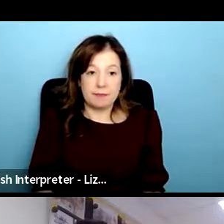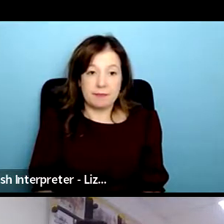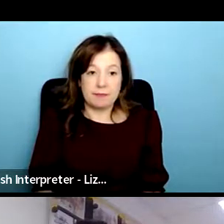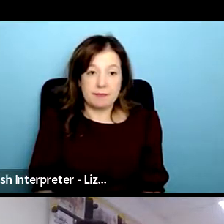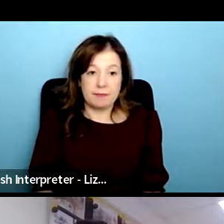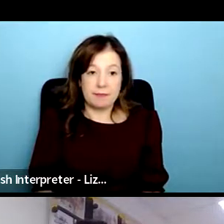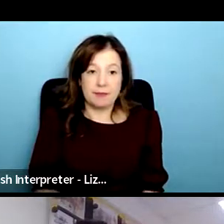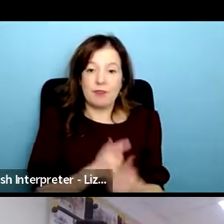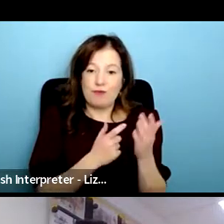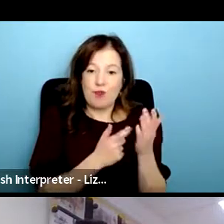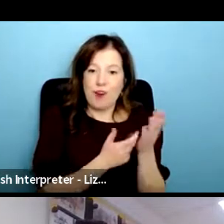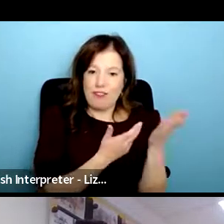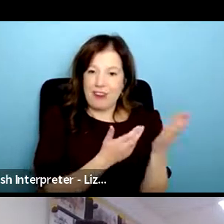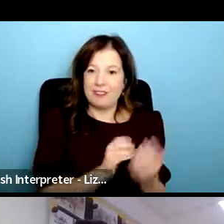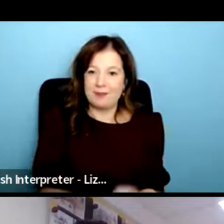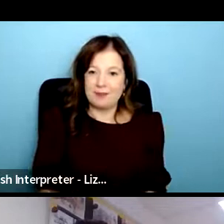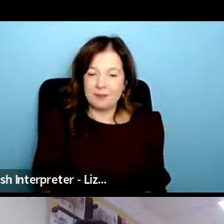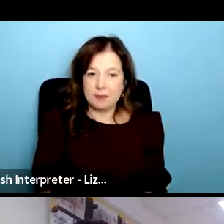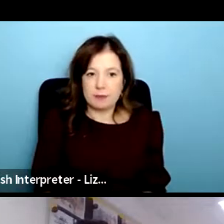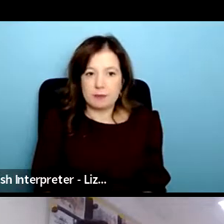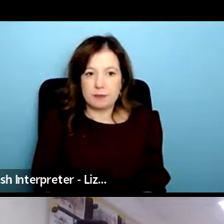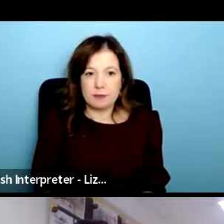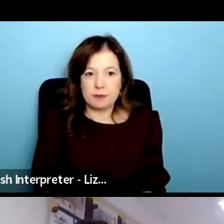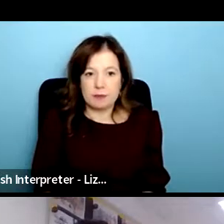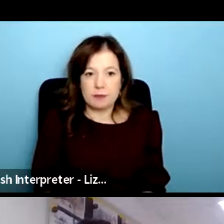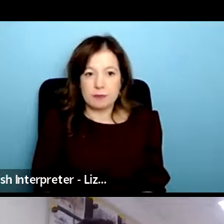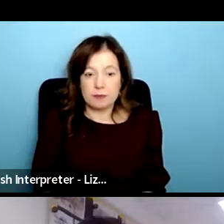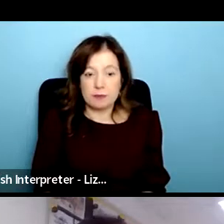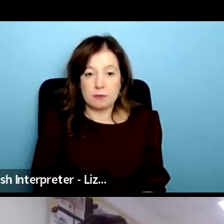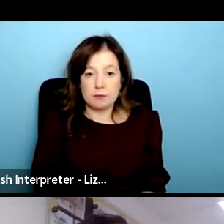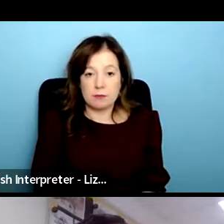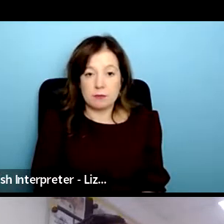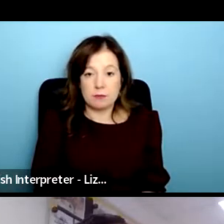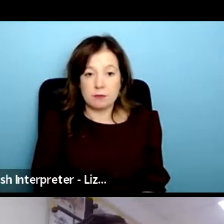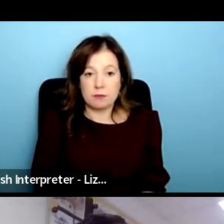i wondered if anyone else wanted to come in on that question of like the current